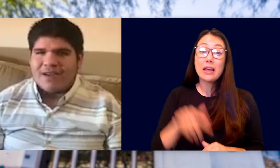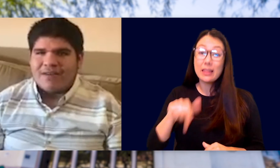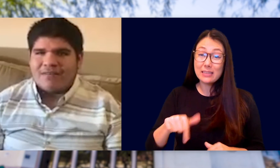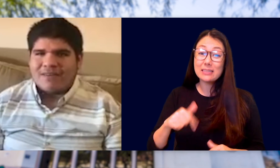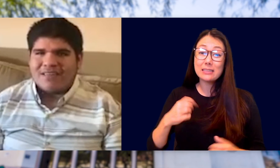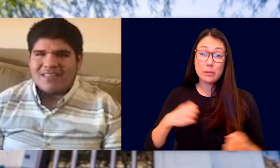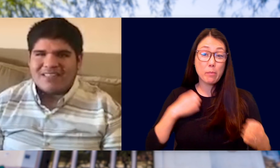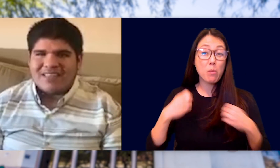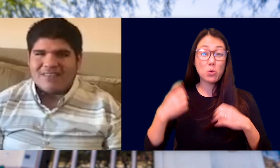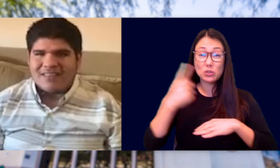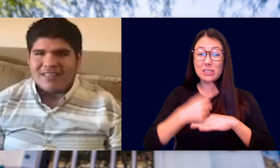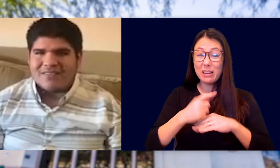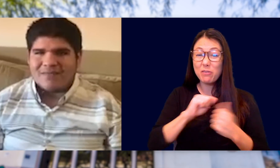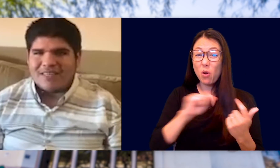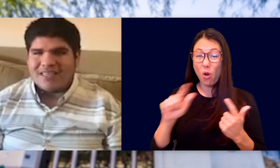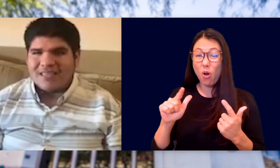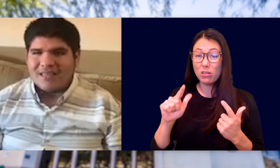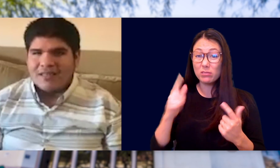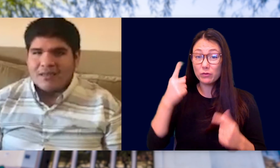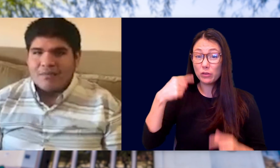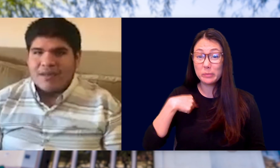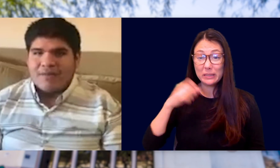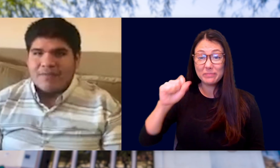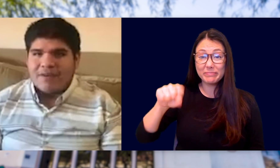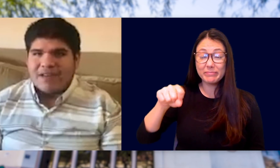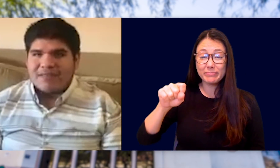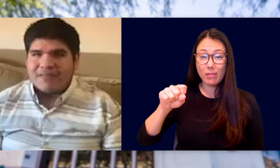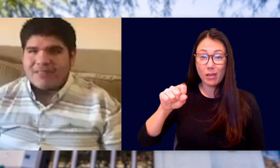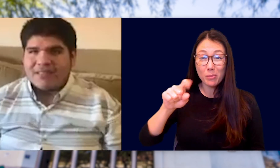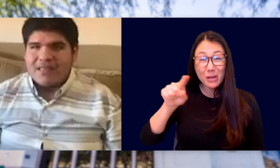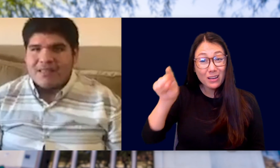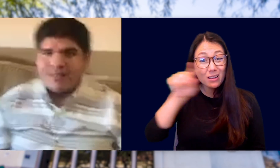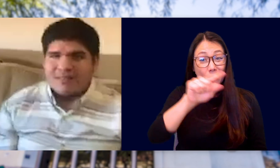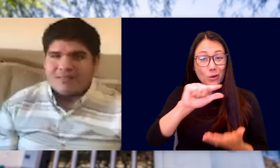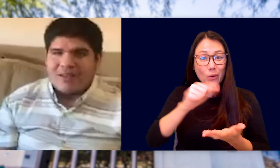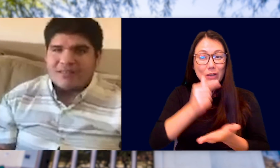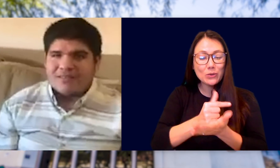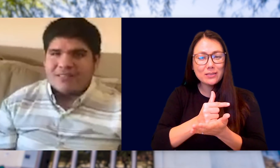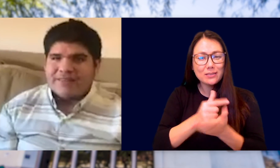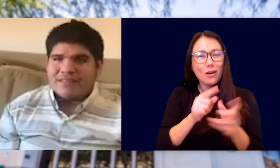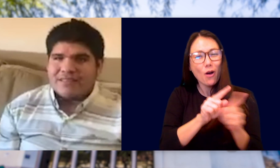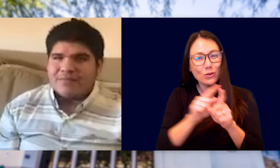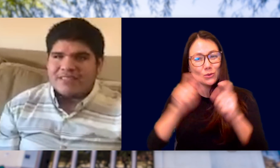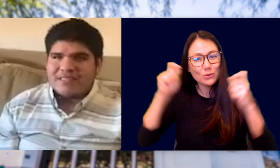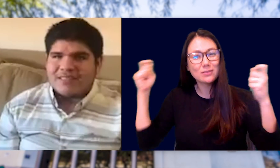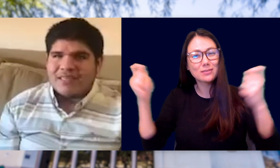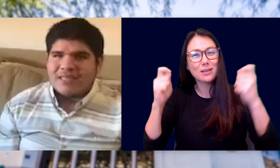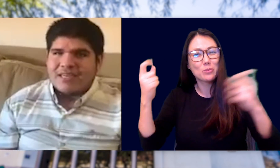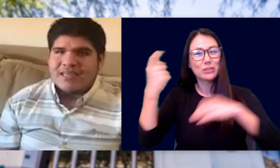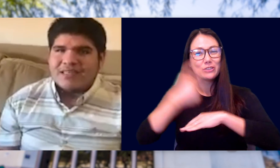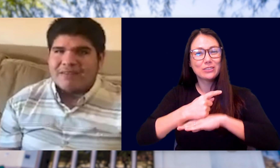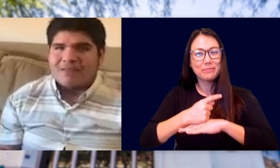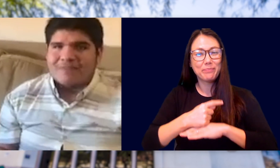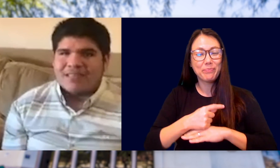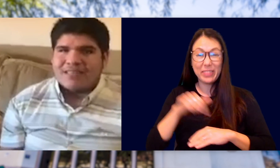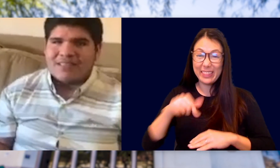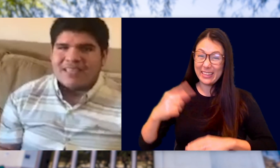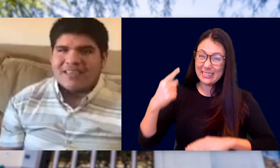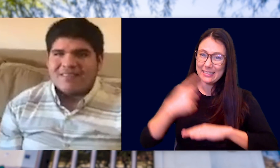EVERYONE, IT DEFINITELY IS FOR ME. BUT GRADUATES, THIS IS ALSO A DAY OF CELEBRATION, AND A DAY WHERE WE CAN SAY...